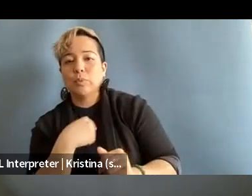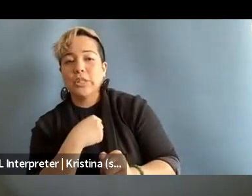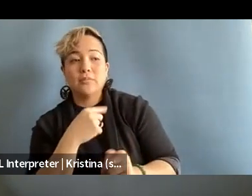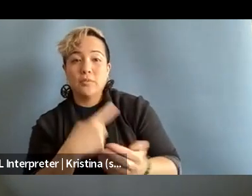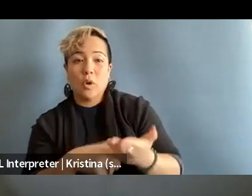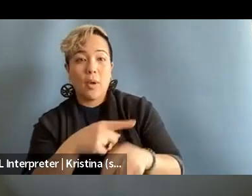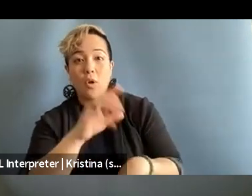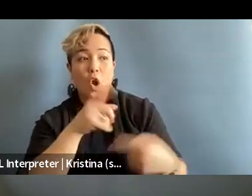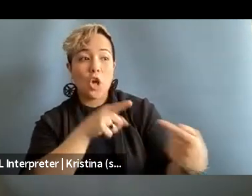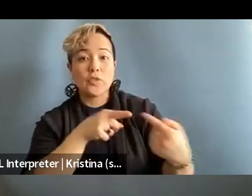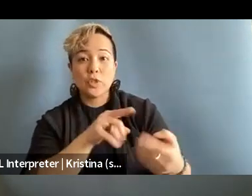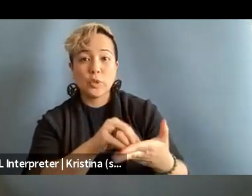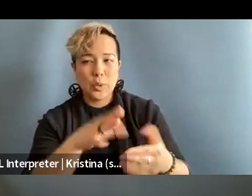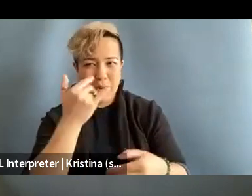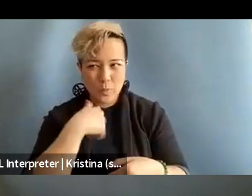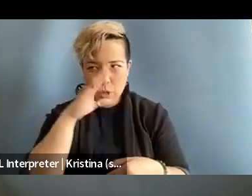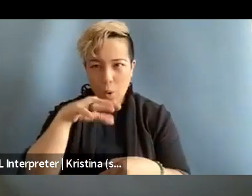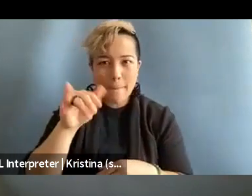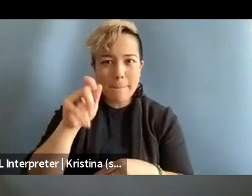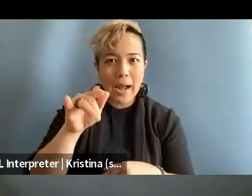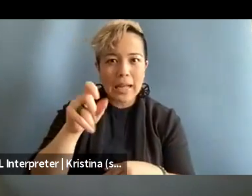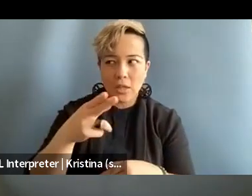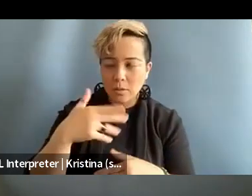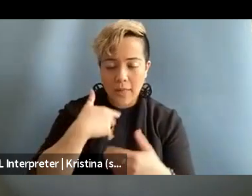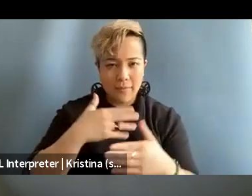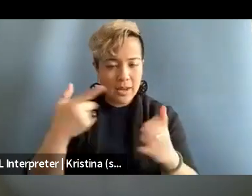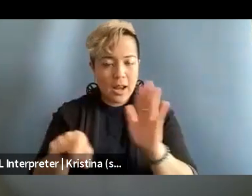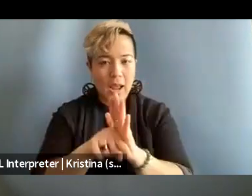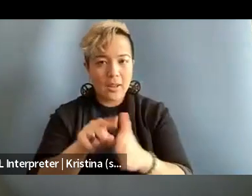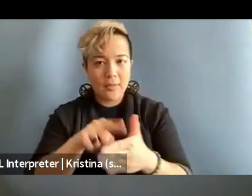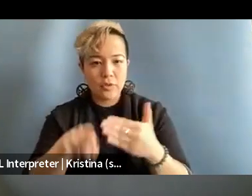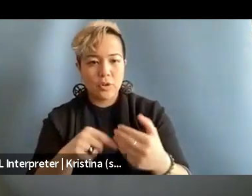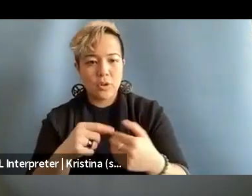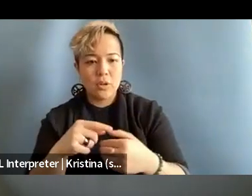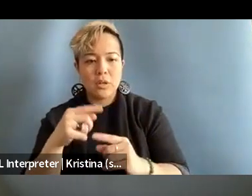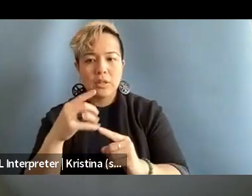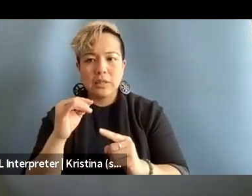because of the backlash we're receiving. I know sometimes I don't even try to report on things